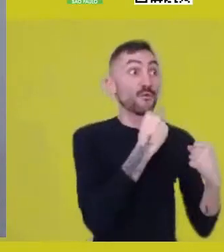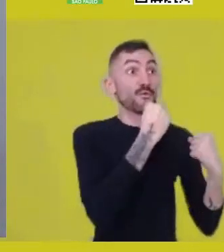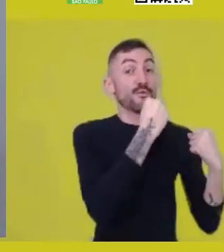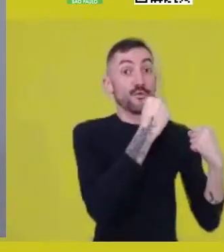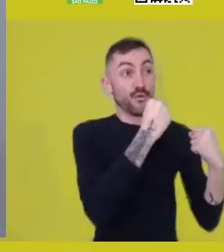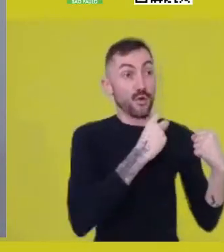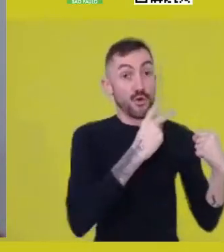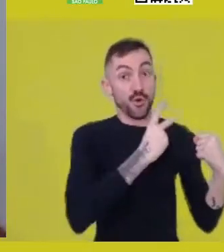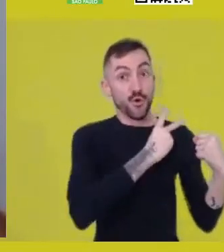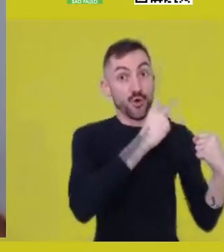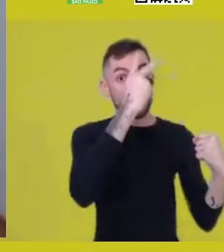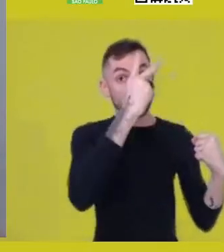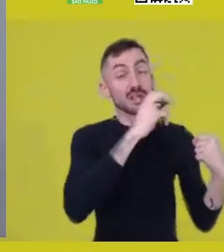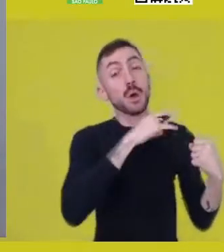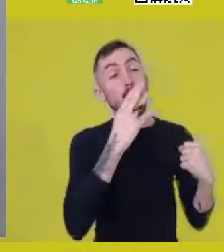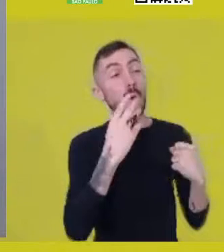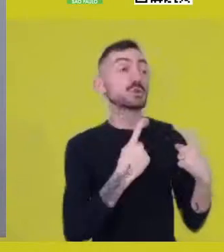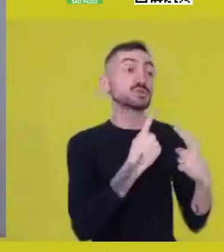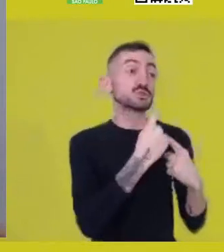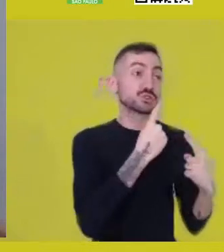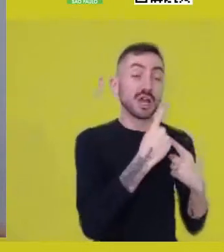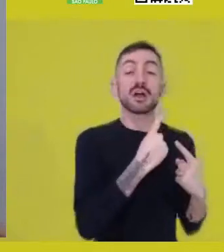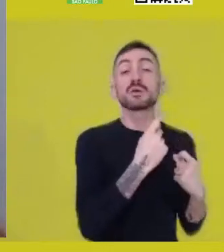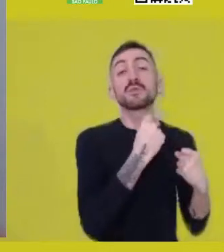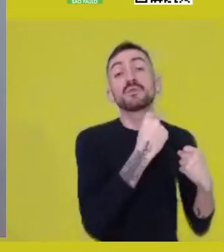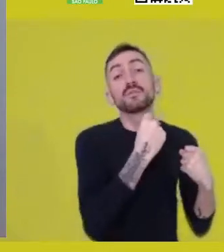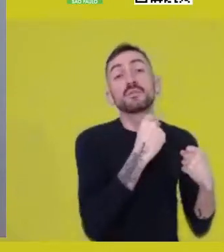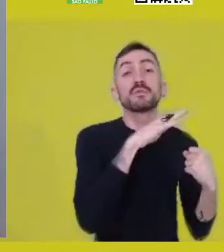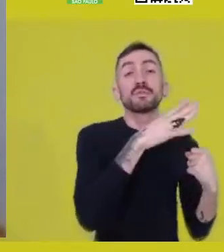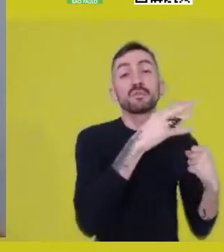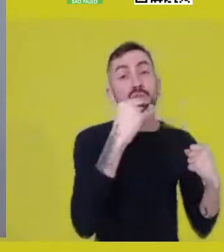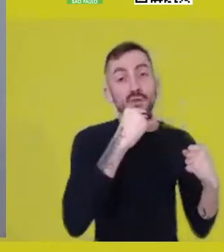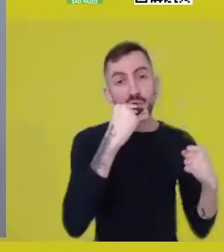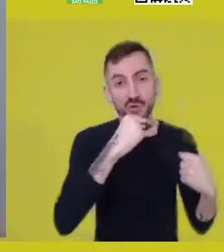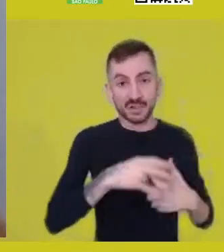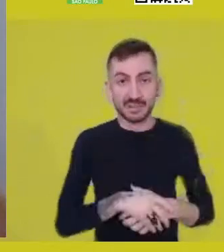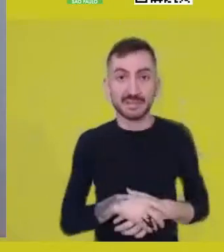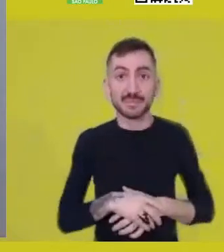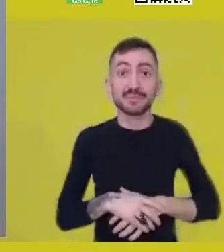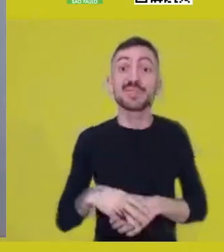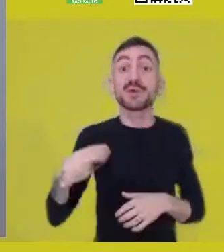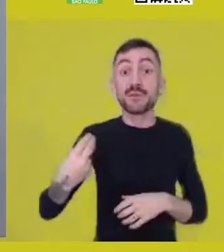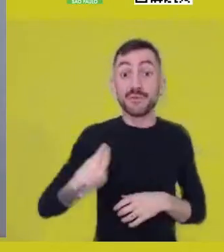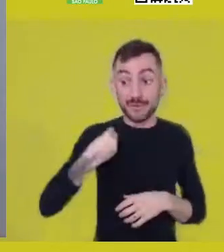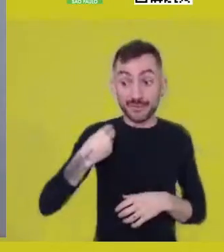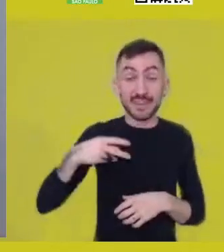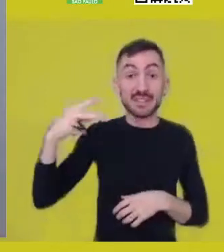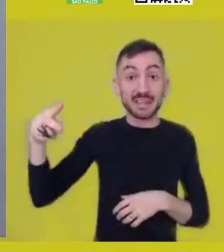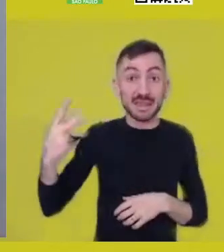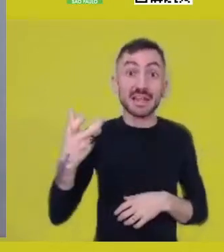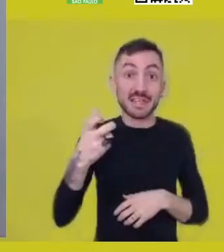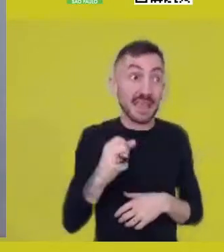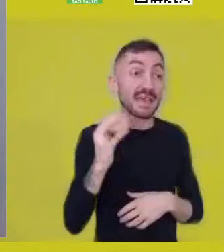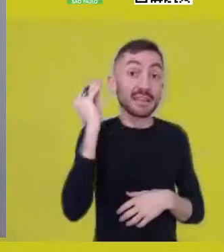So, all life is supposedly directed to the acquisition of more life force,